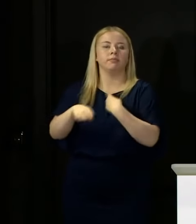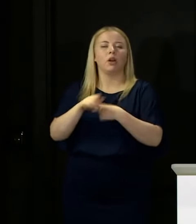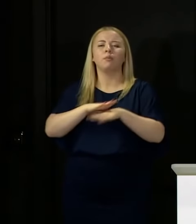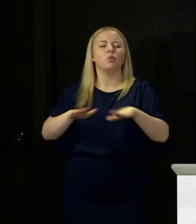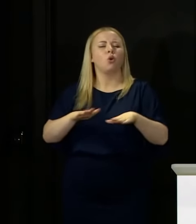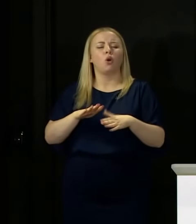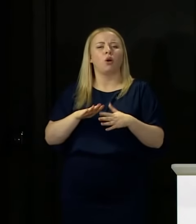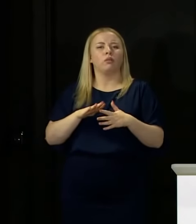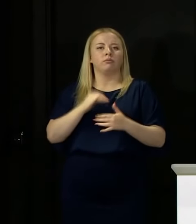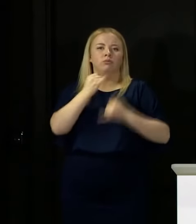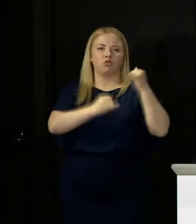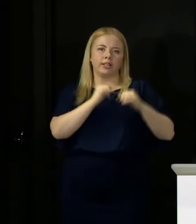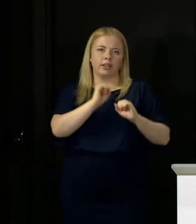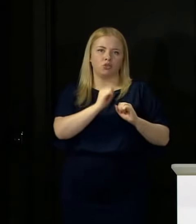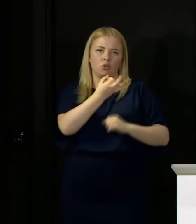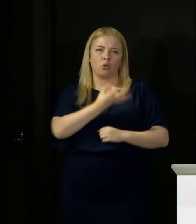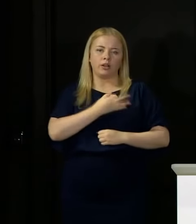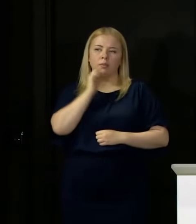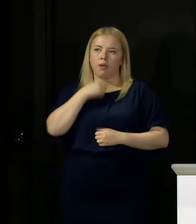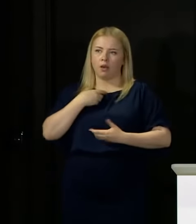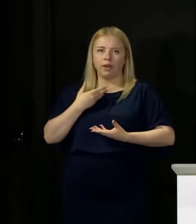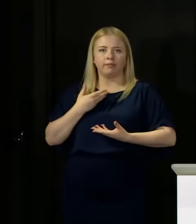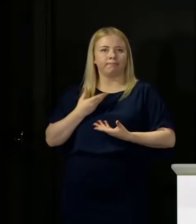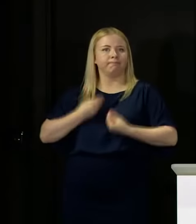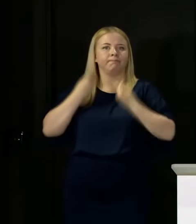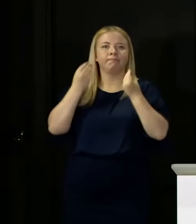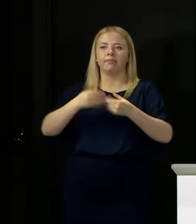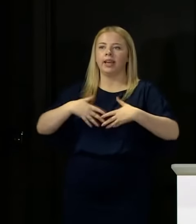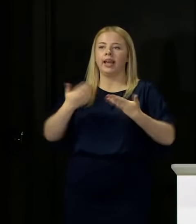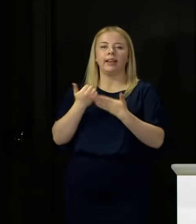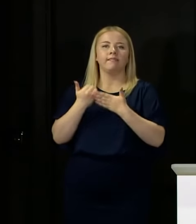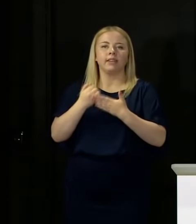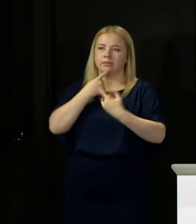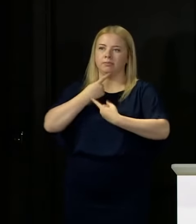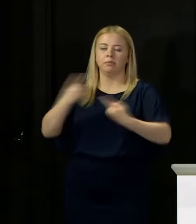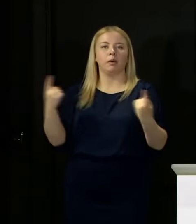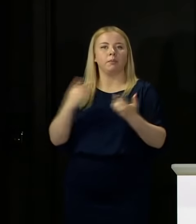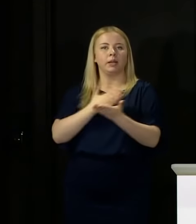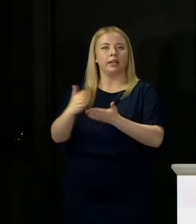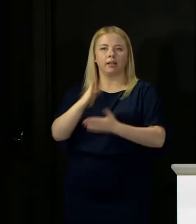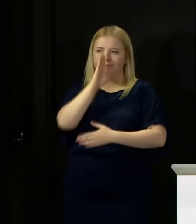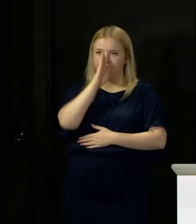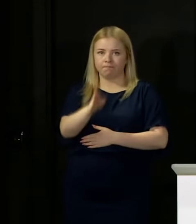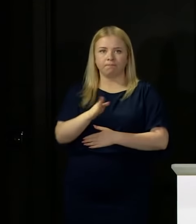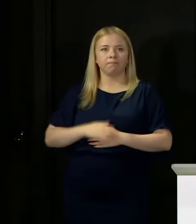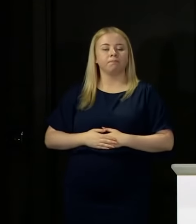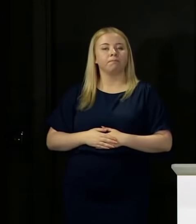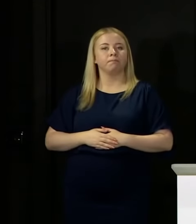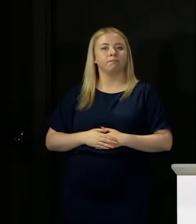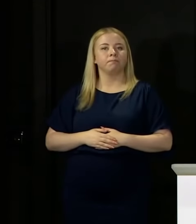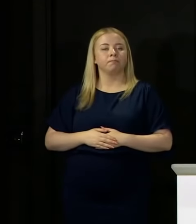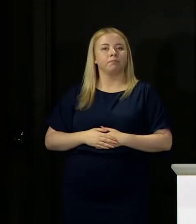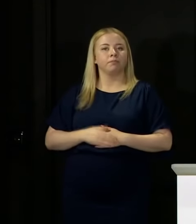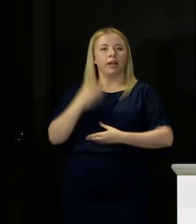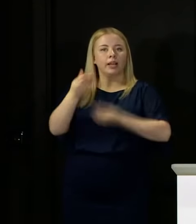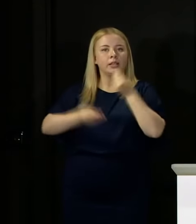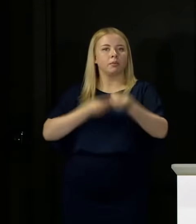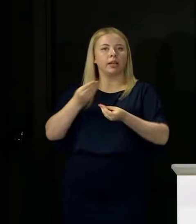to criticise the question, but I will give any advice that we are going to give straight down that camera and explain the reasons for it.